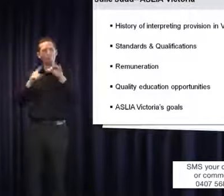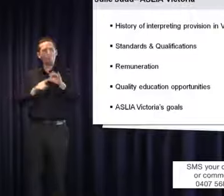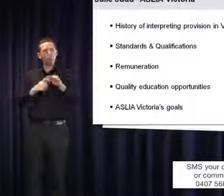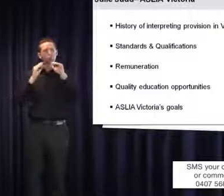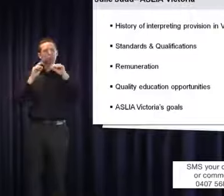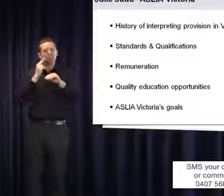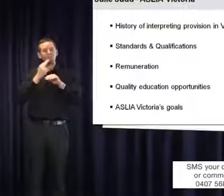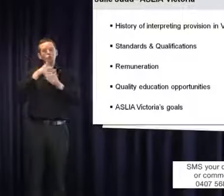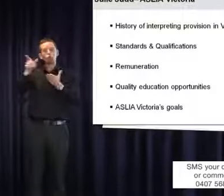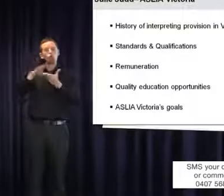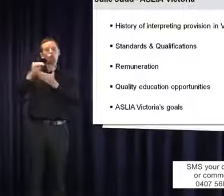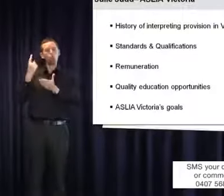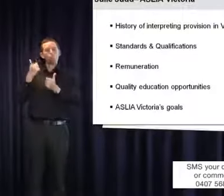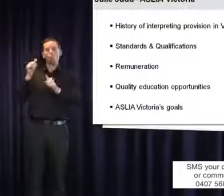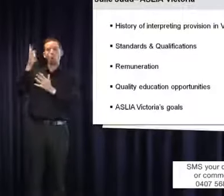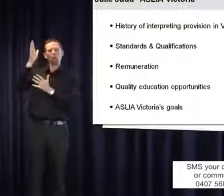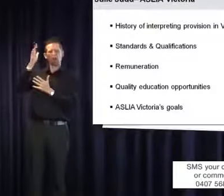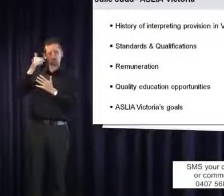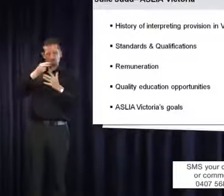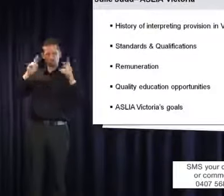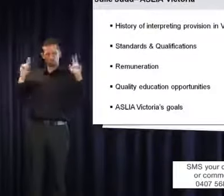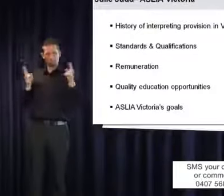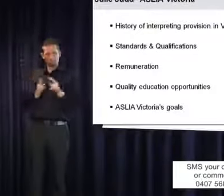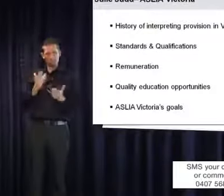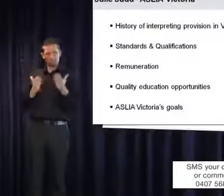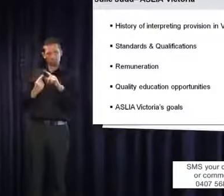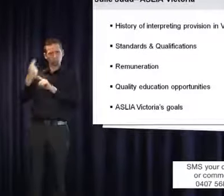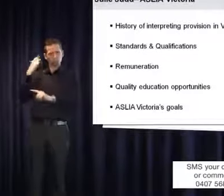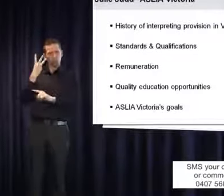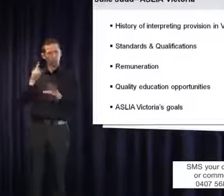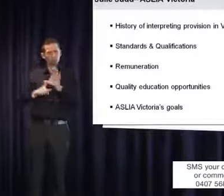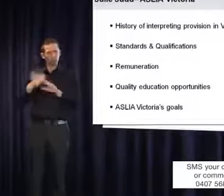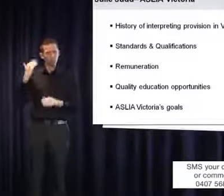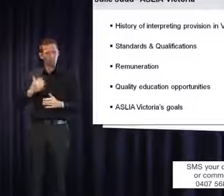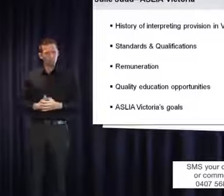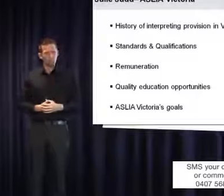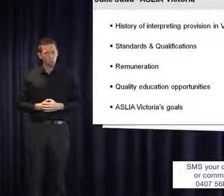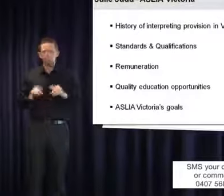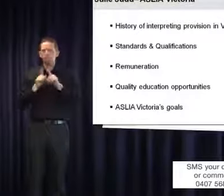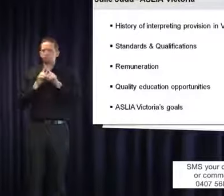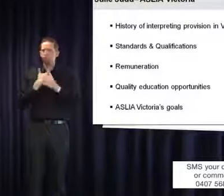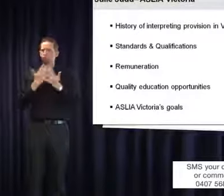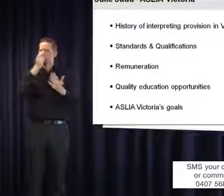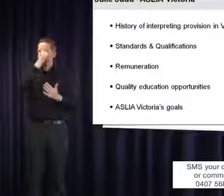those that use Auslan. I would also like to acknowledge the work of Mr Stan Batson, a